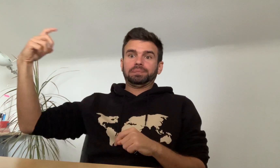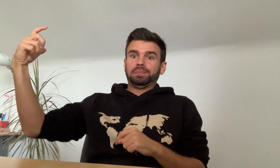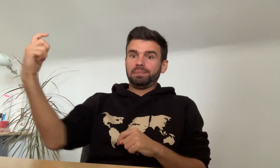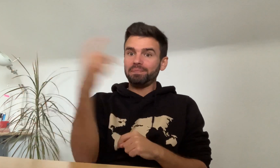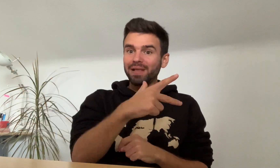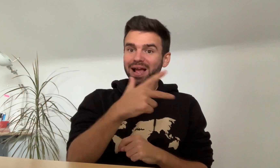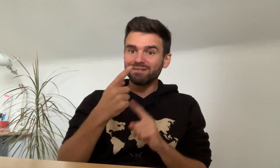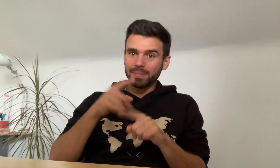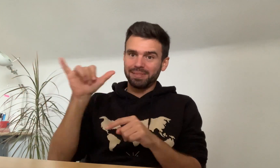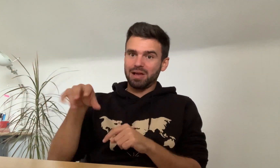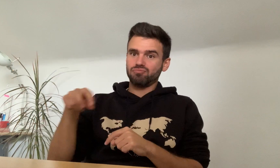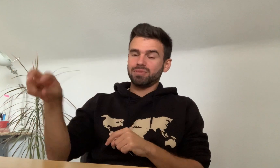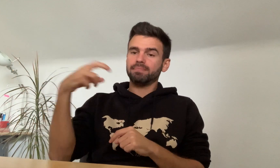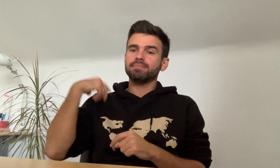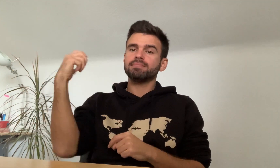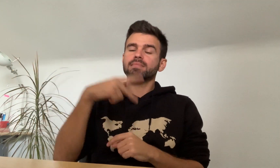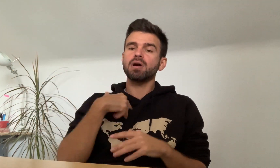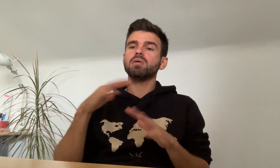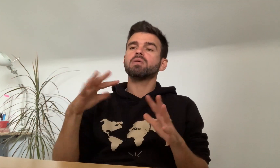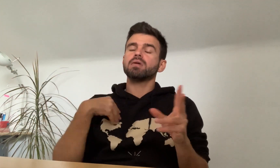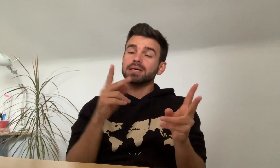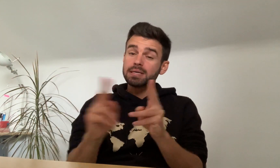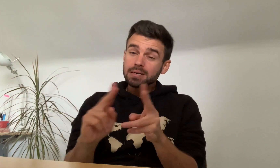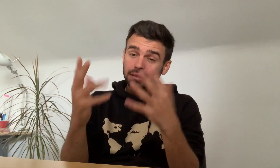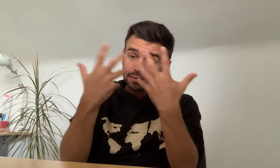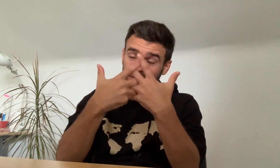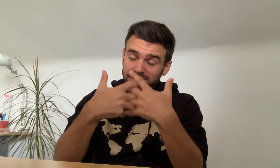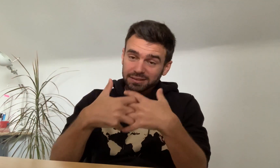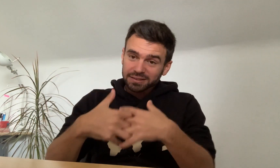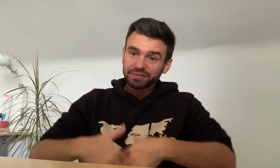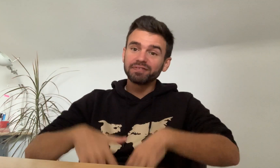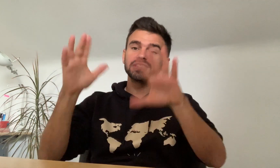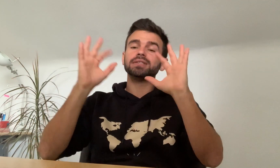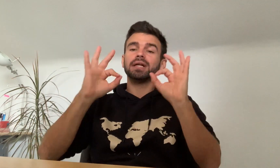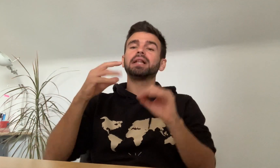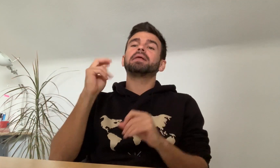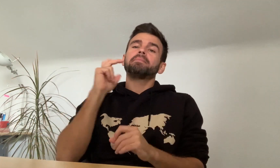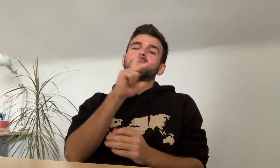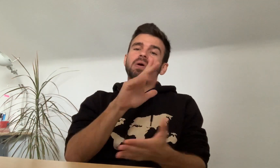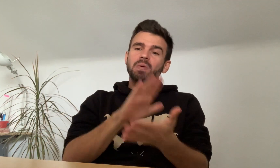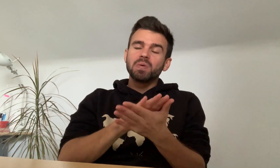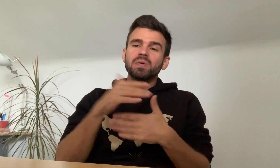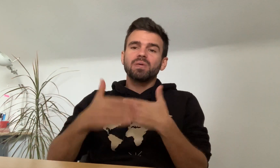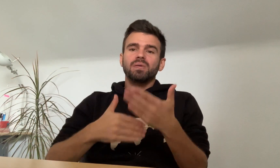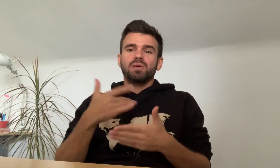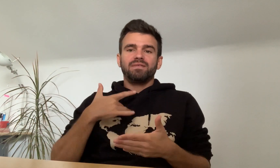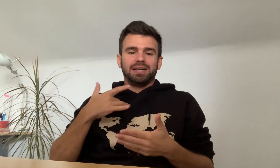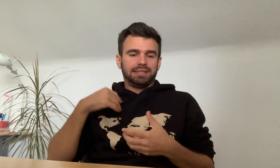When I came back from that trip, I edited everything and went back to school.